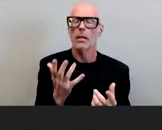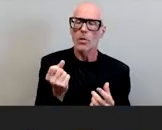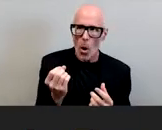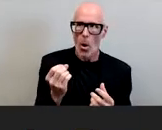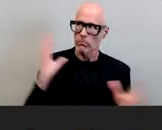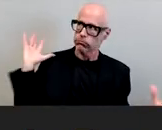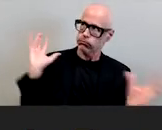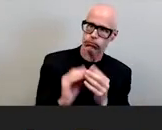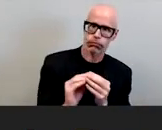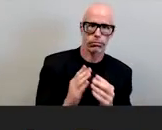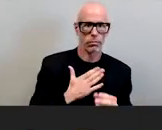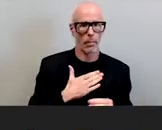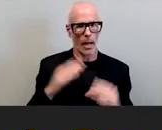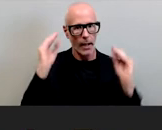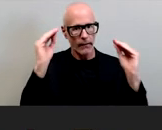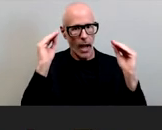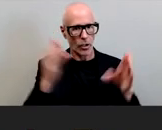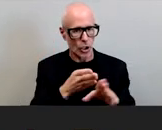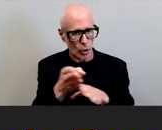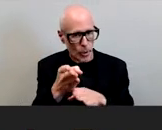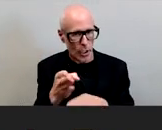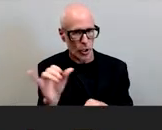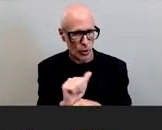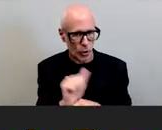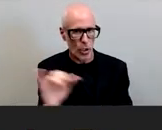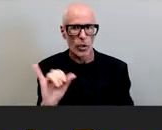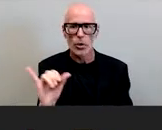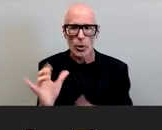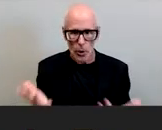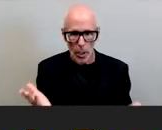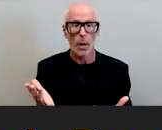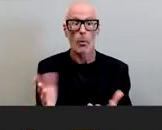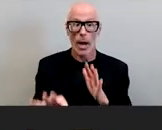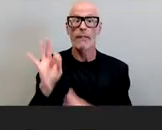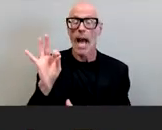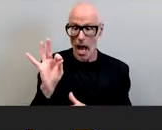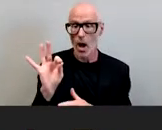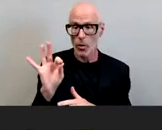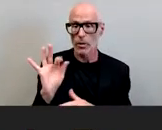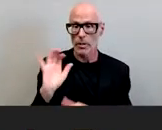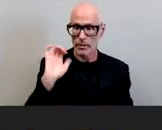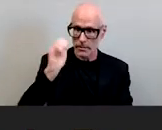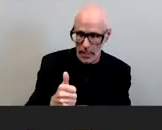um but also when i founded the penn race and equity center at the university of pennsylvania a